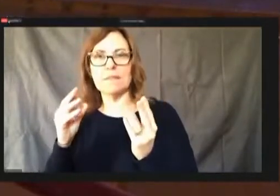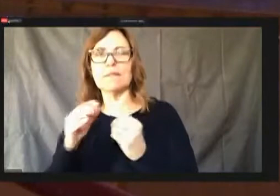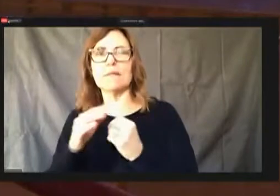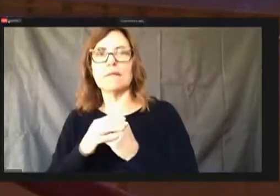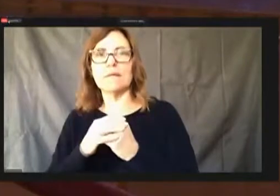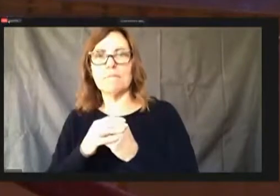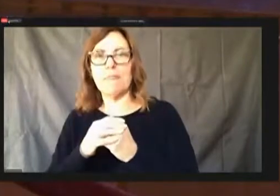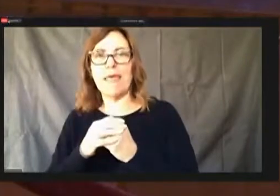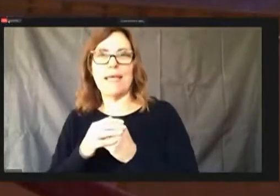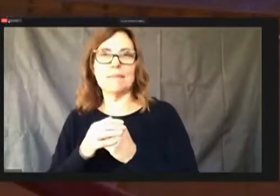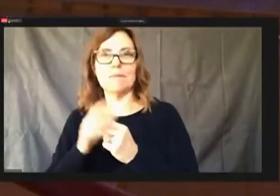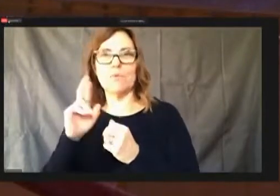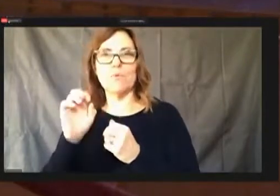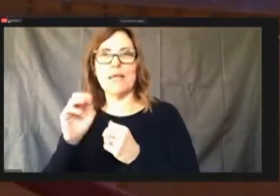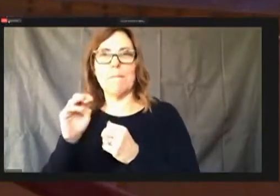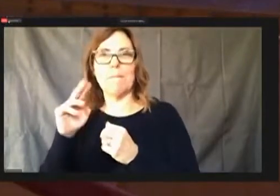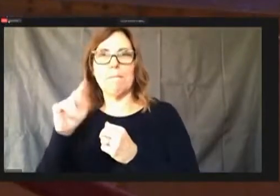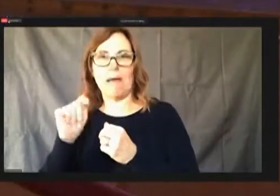And those will be within.